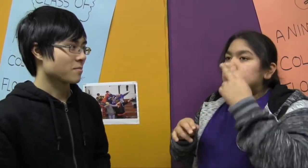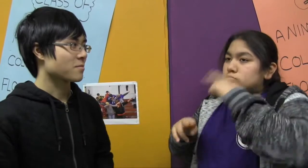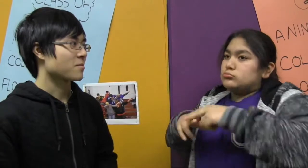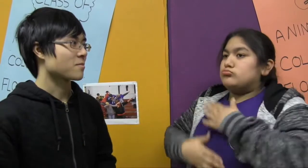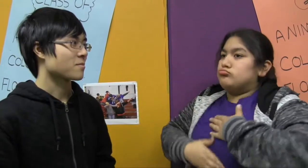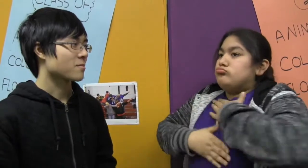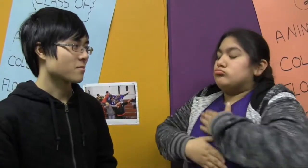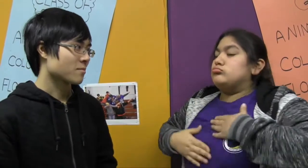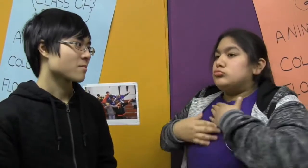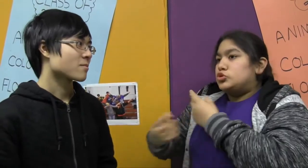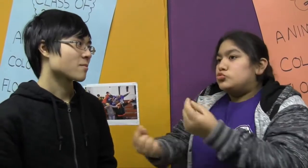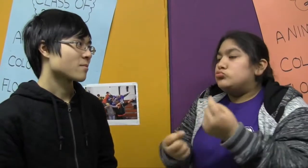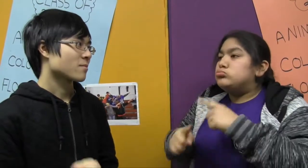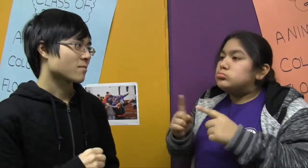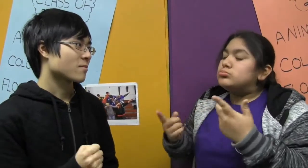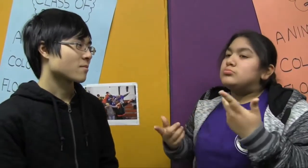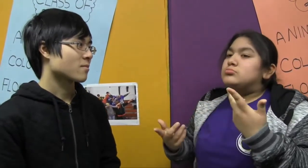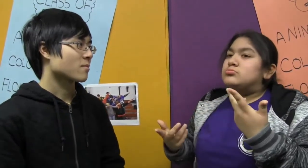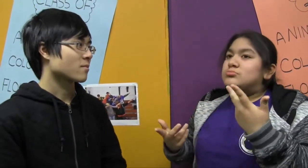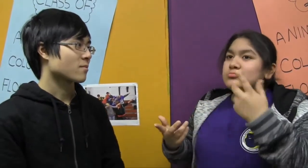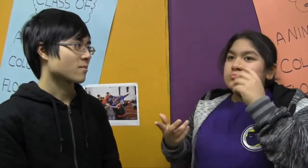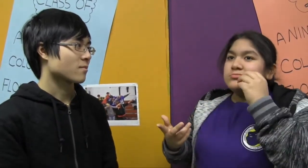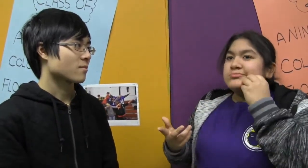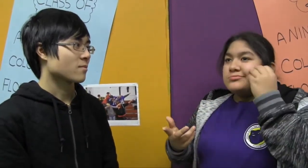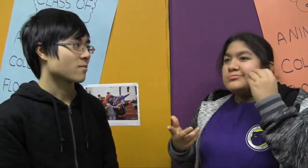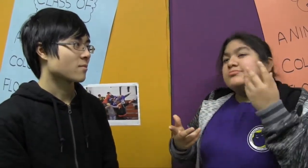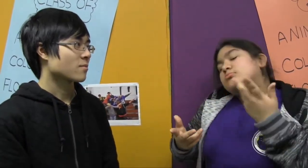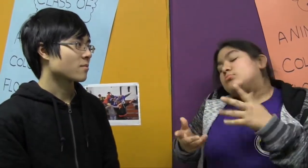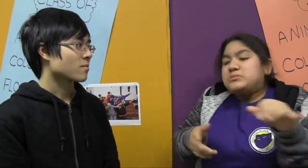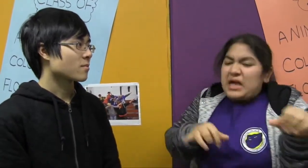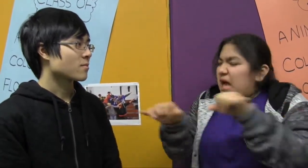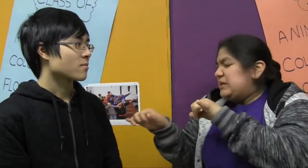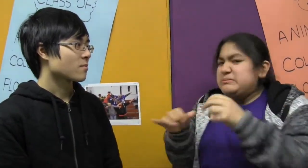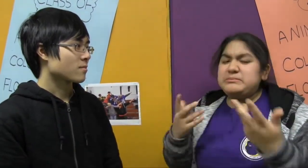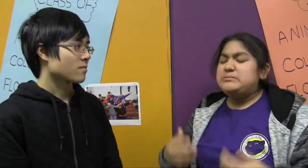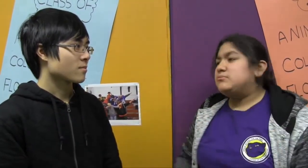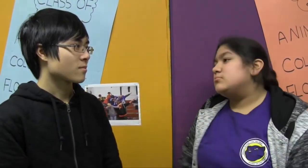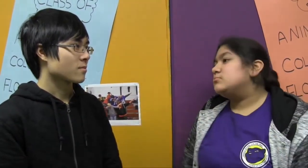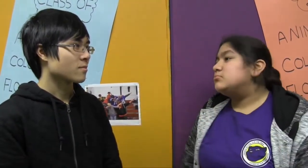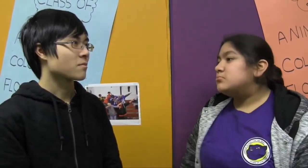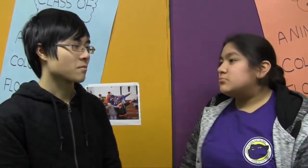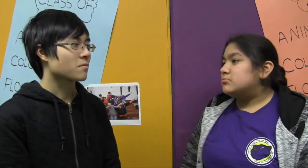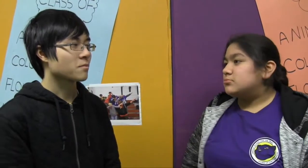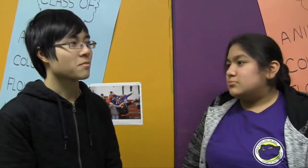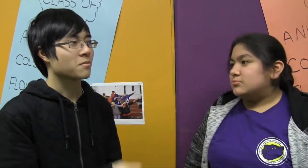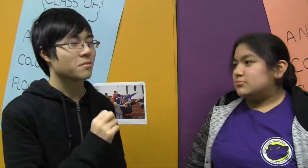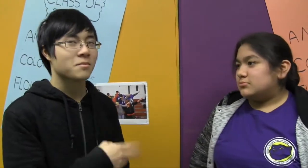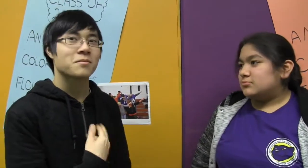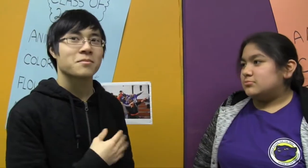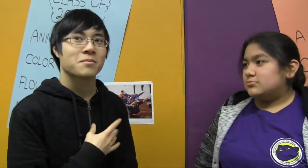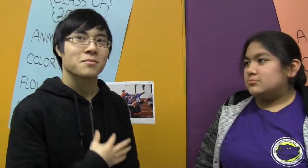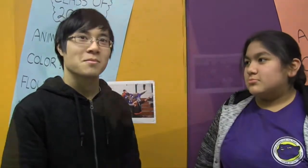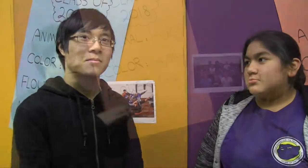It'll be fun and I can just enjoy myself. Oh I like that, cool.